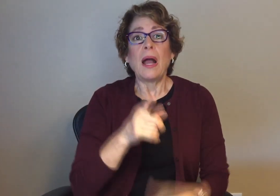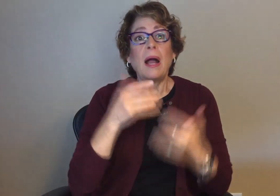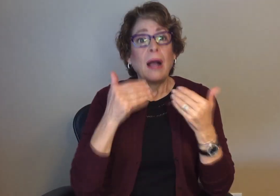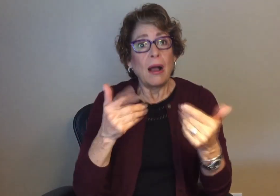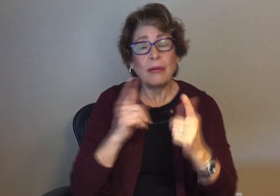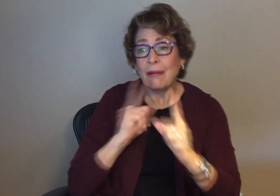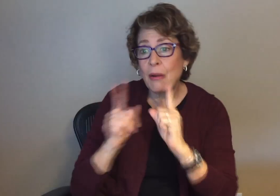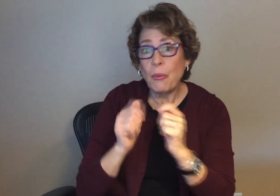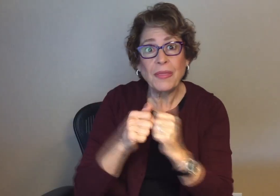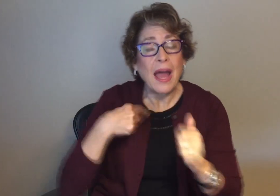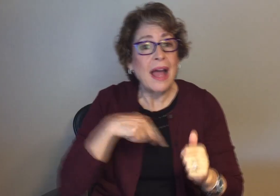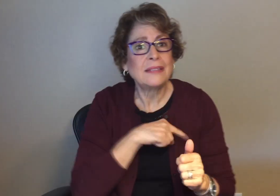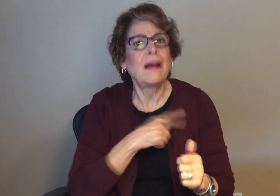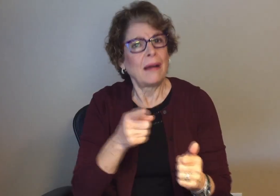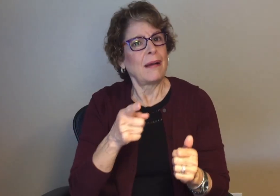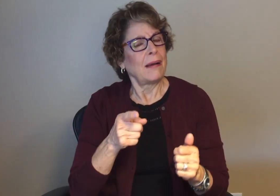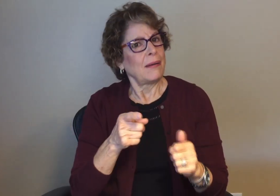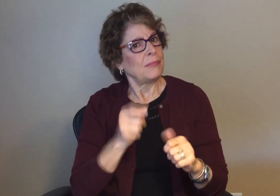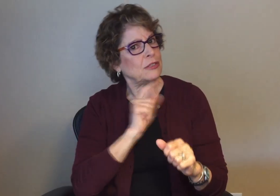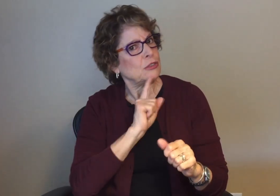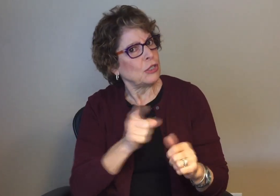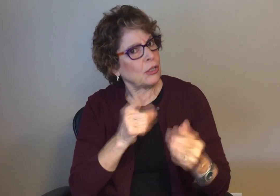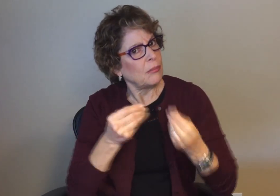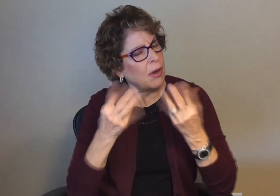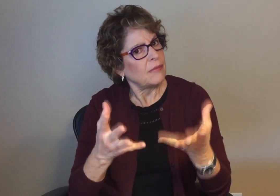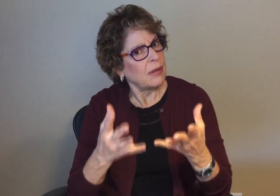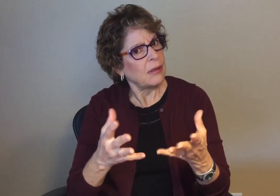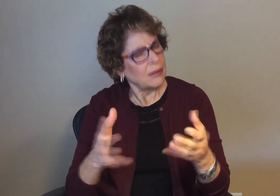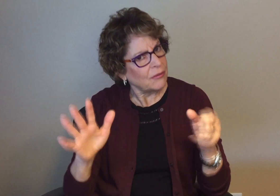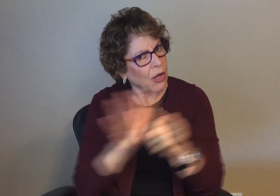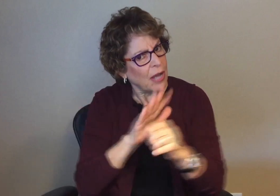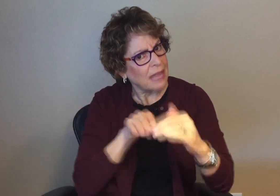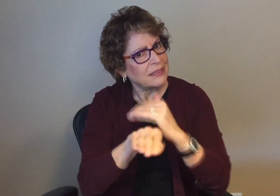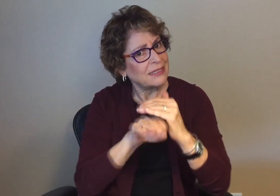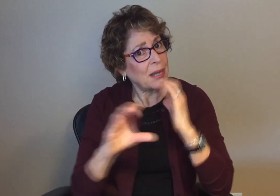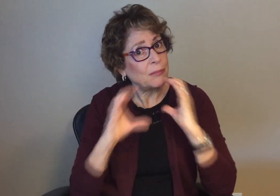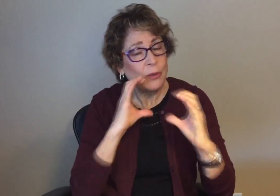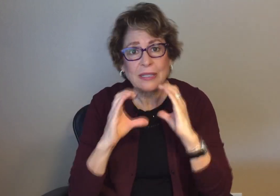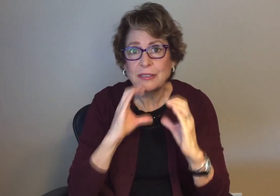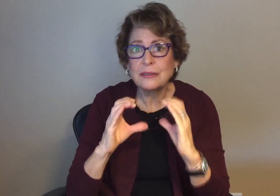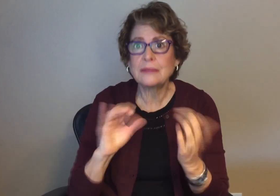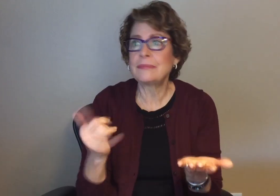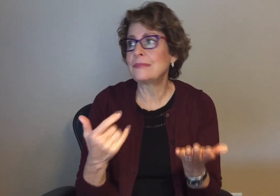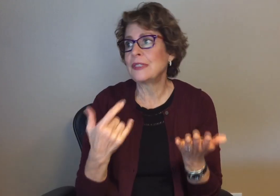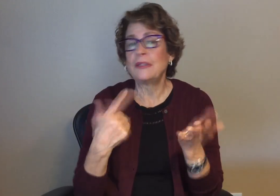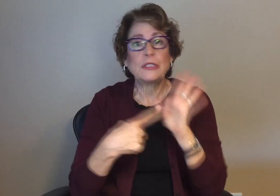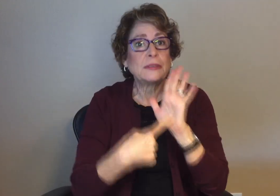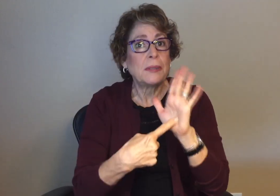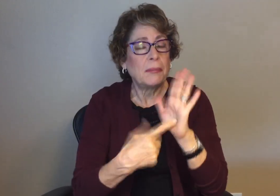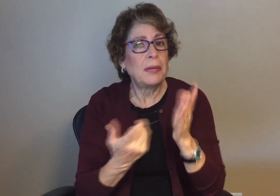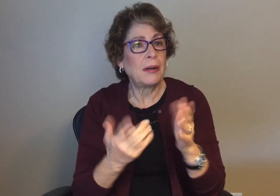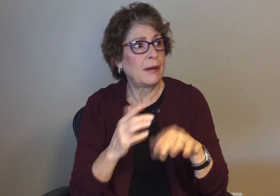When interviewing with us, we ask that you provide communication access such as